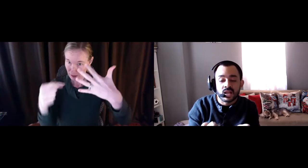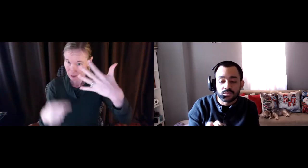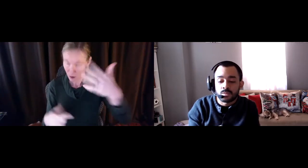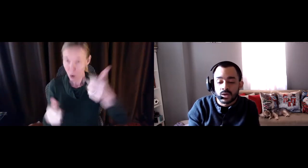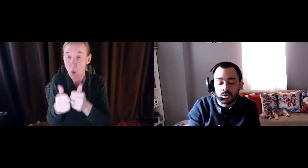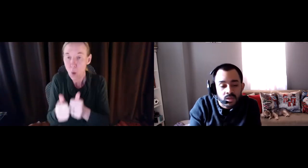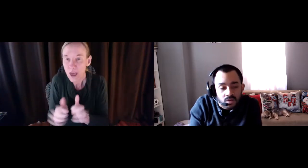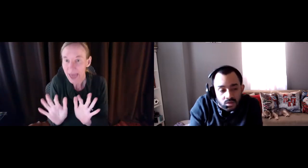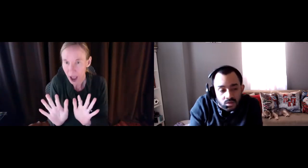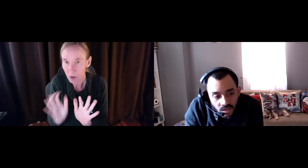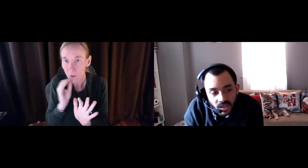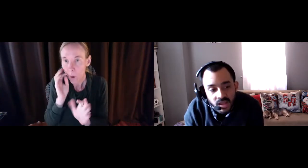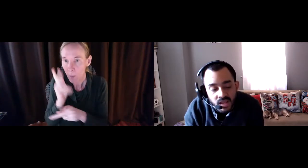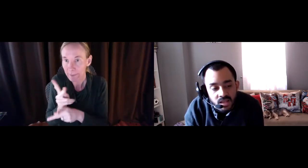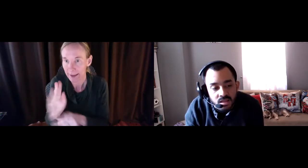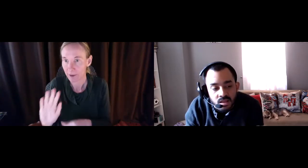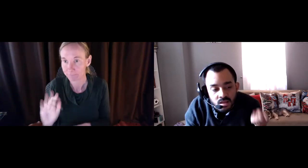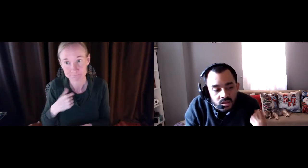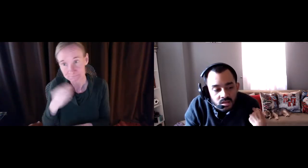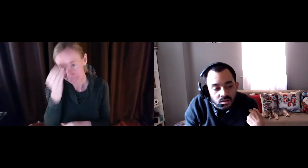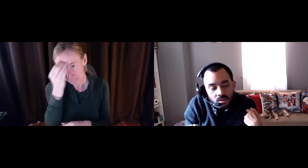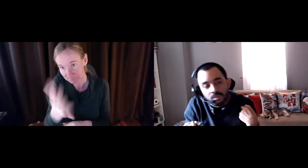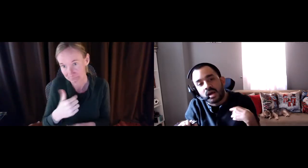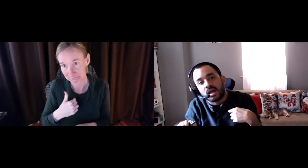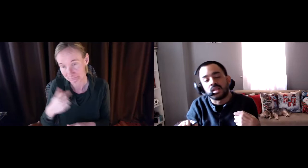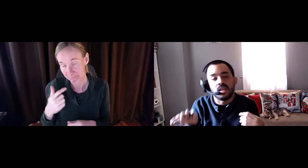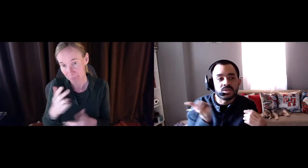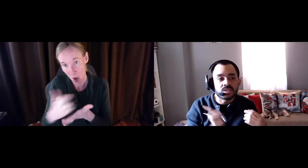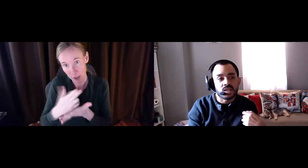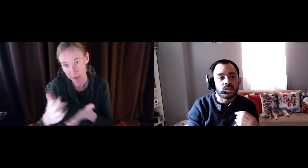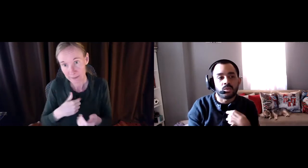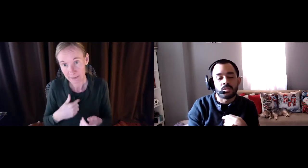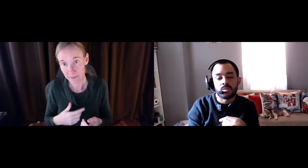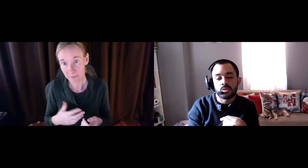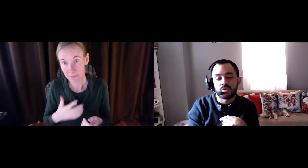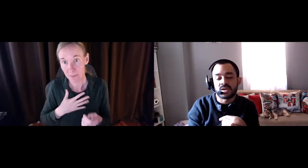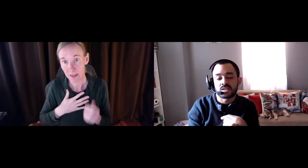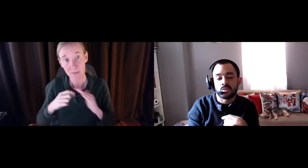attending. If I can, I want to share a story. I wouldn't